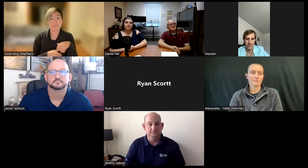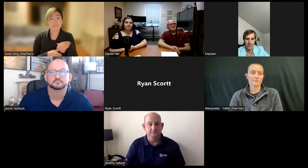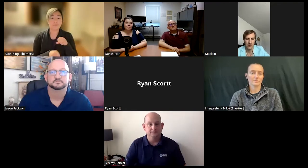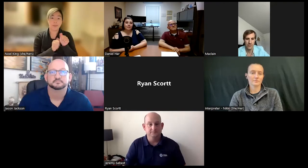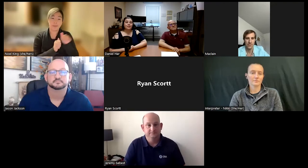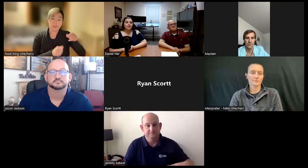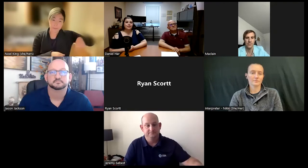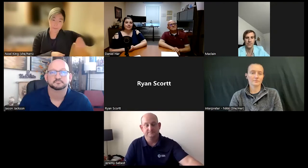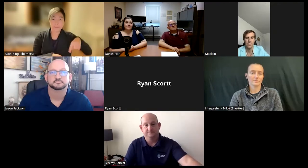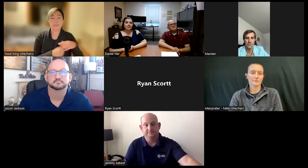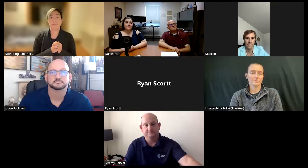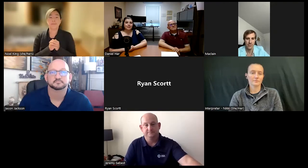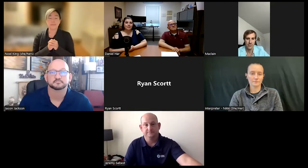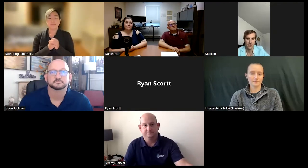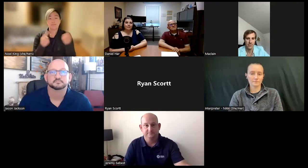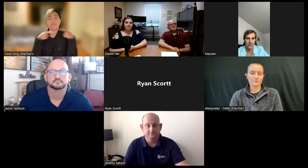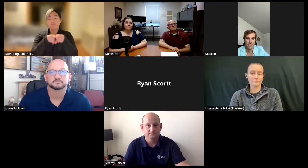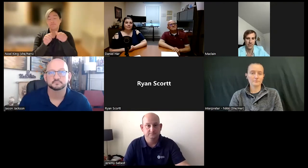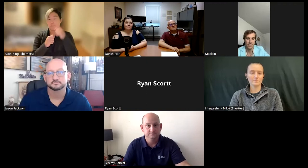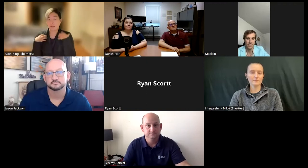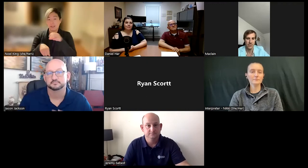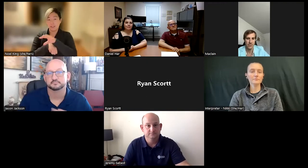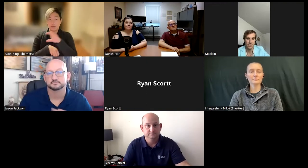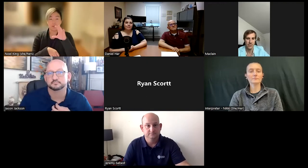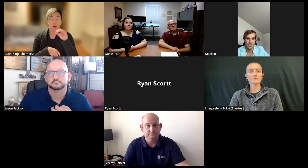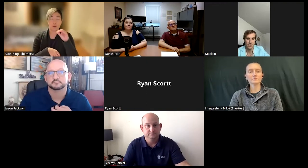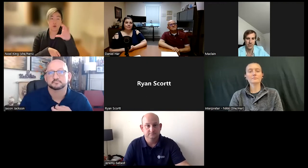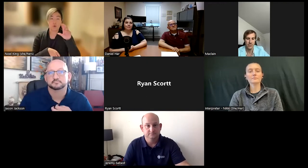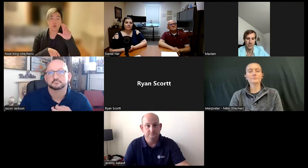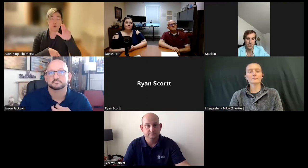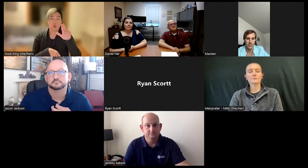I worked with, as a therapist with them, at the same time as a mental health